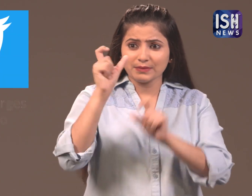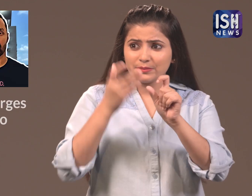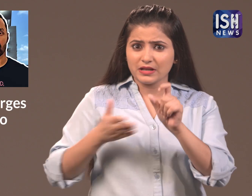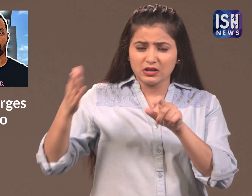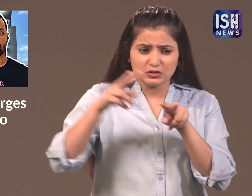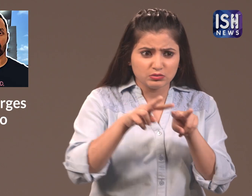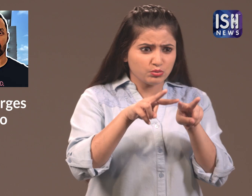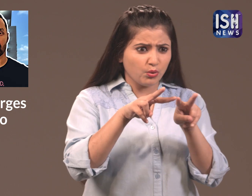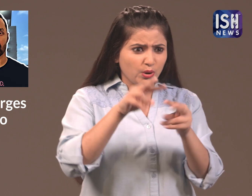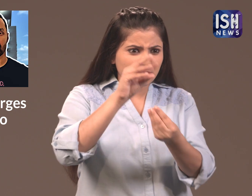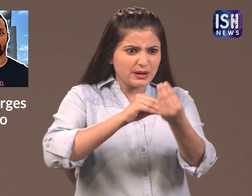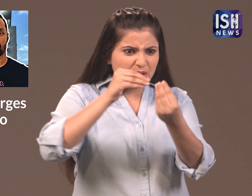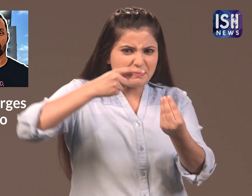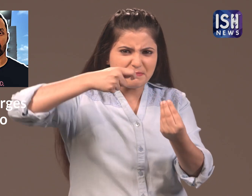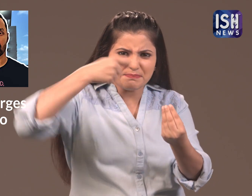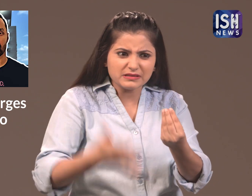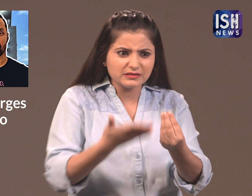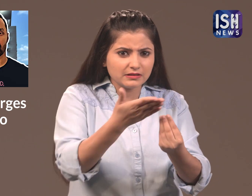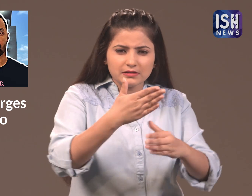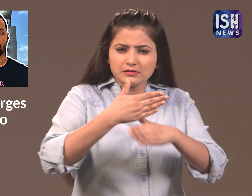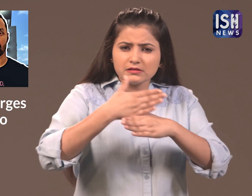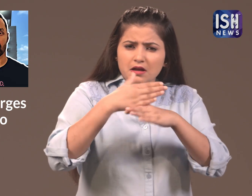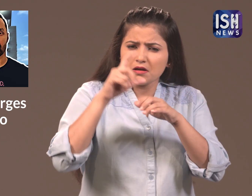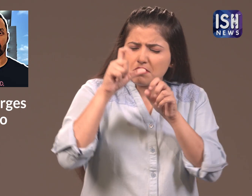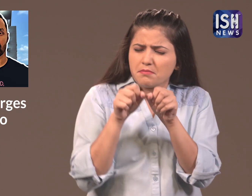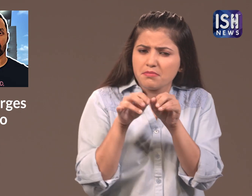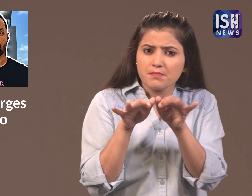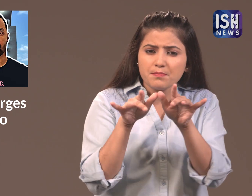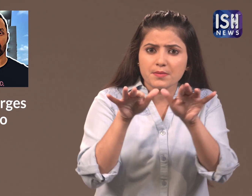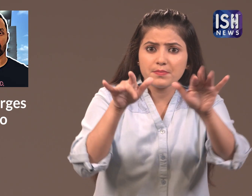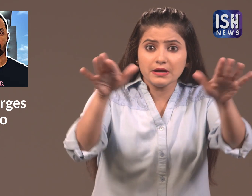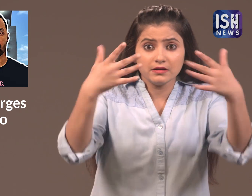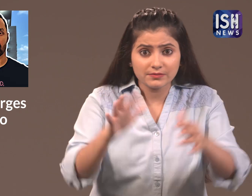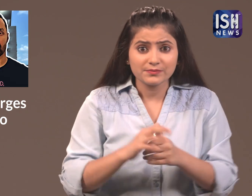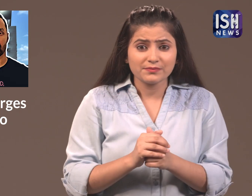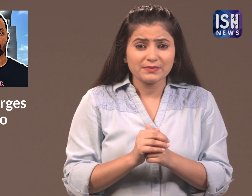When people saw how expensive the bananas were, they started sharing it and it became viral.